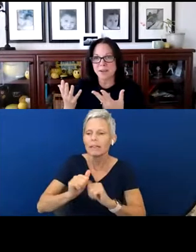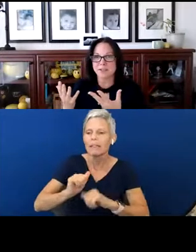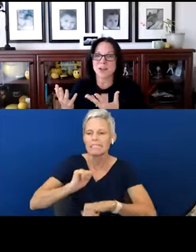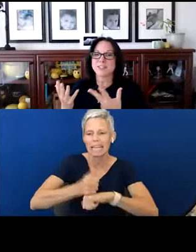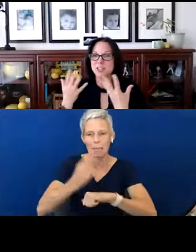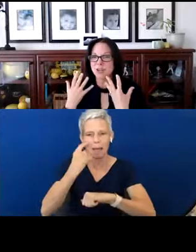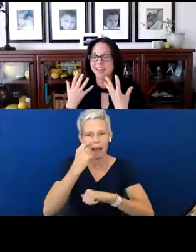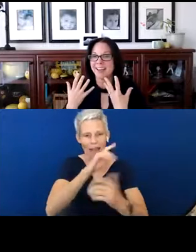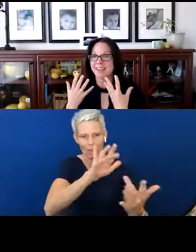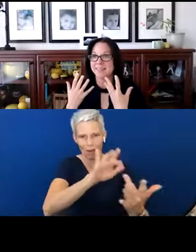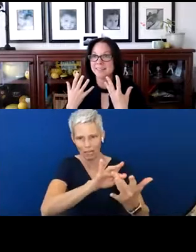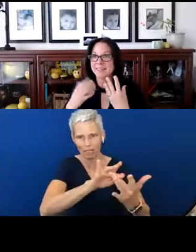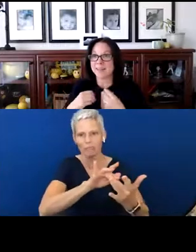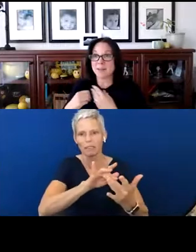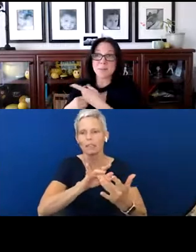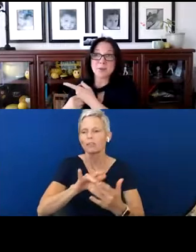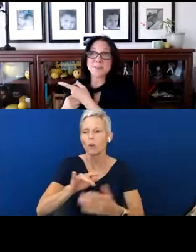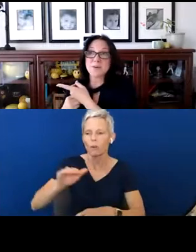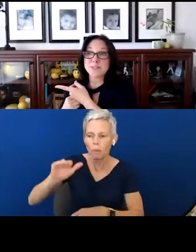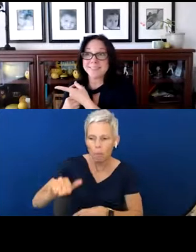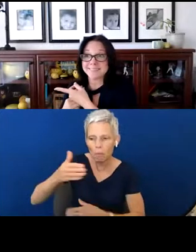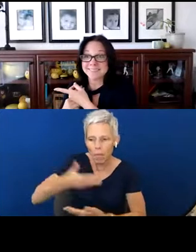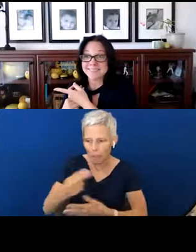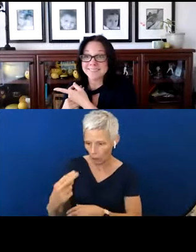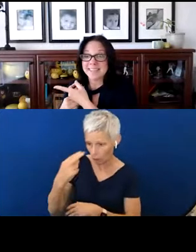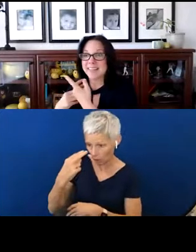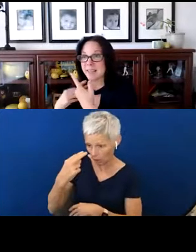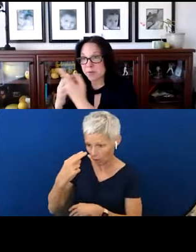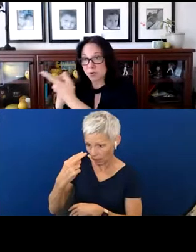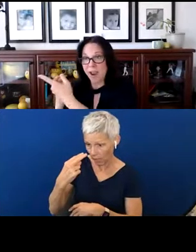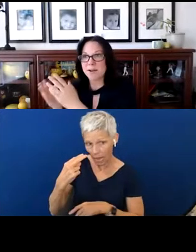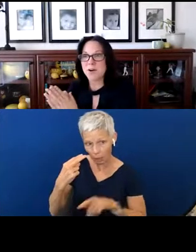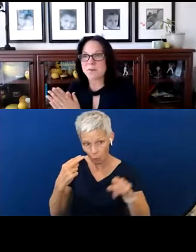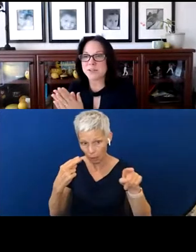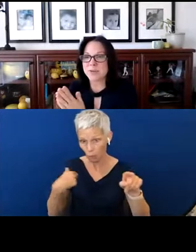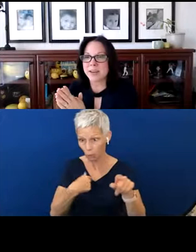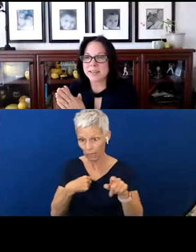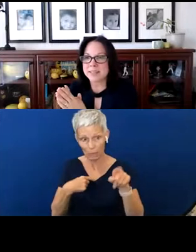our child's looking at us. Then we point to the person. Let them track over to who that is,